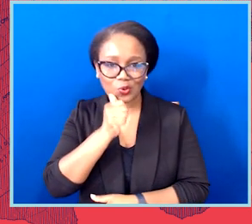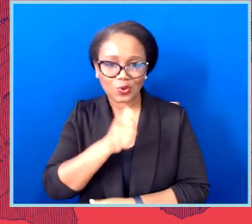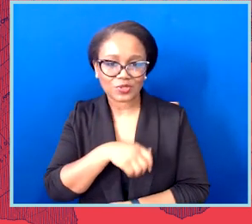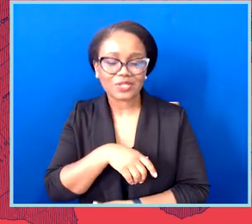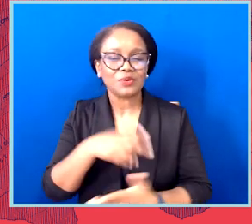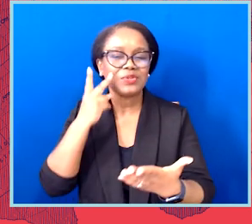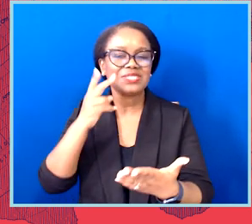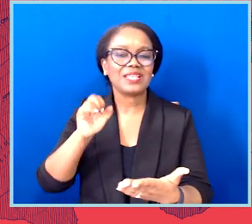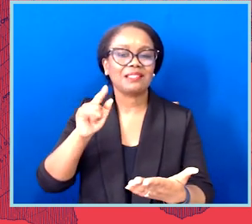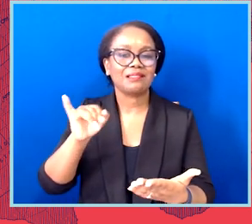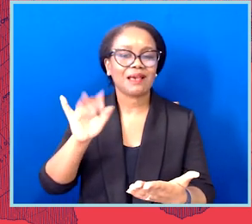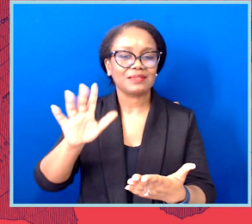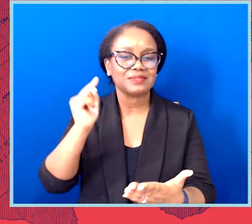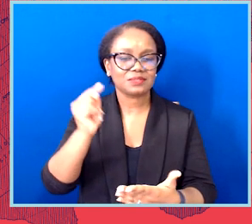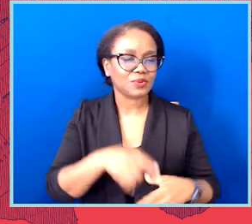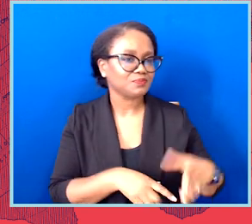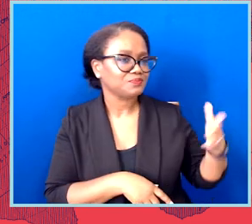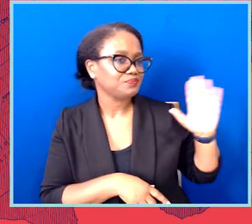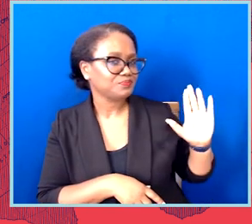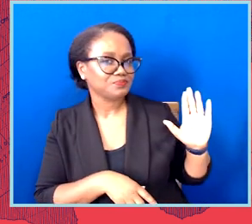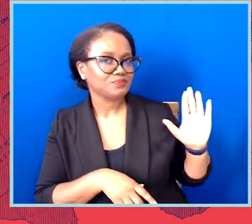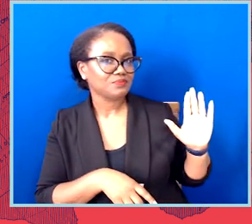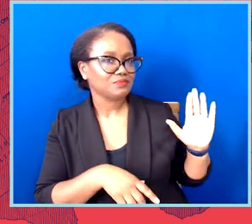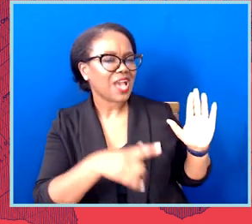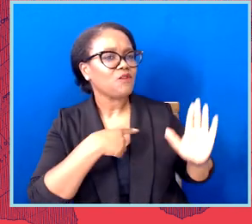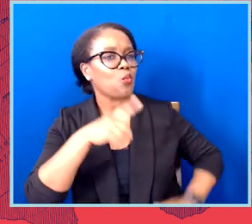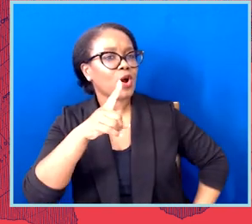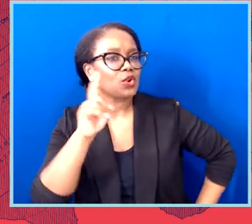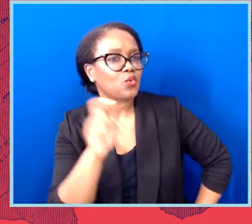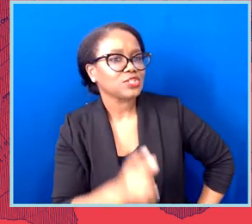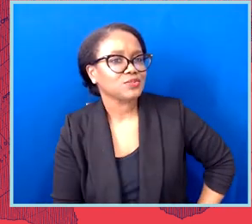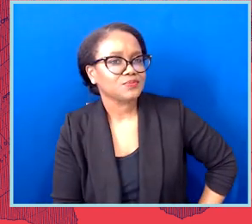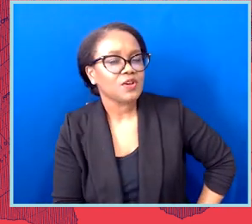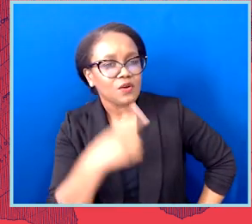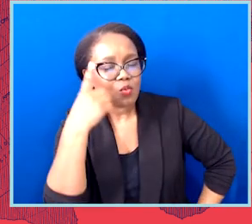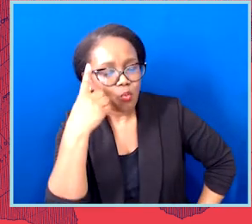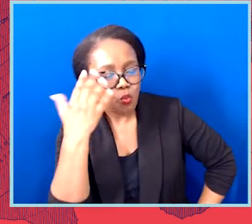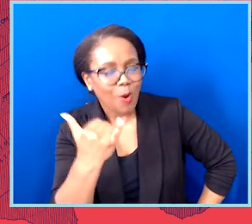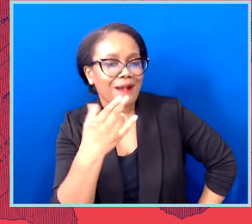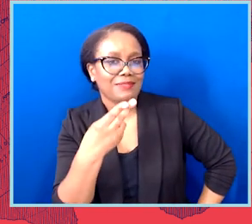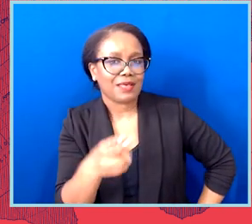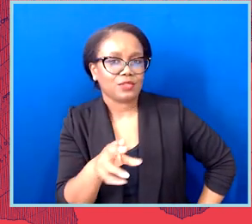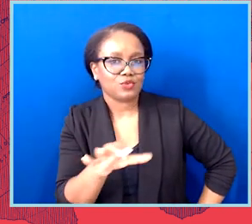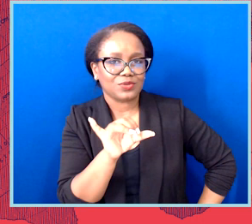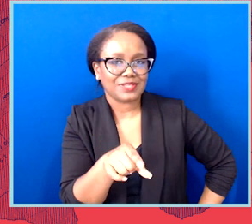I have one question for you all before I start. Why in the hell are you all doing this? There is no point.